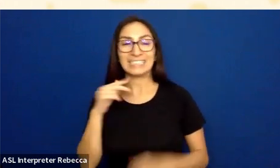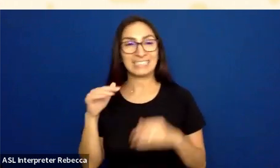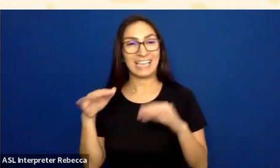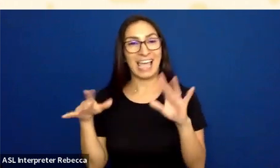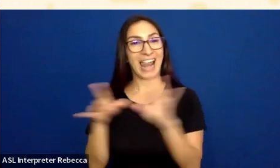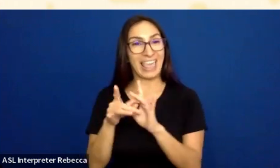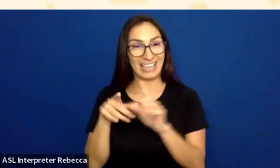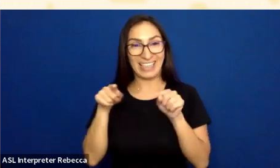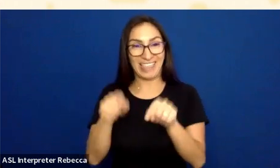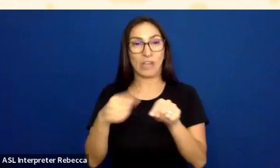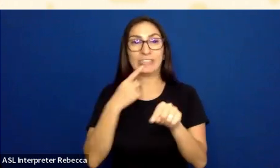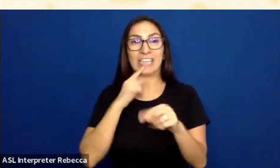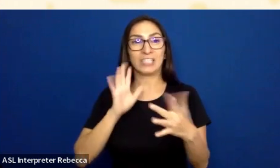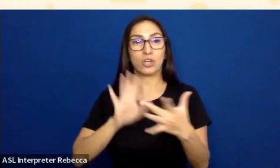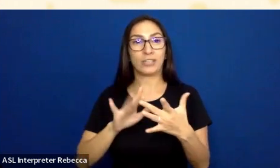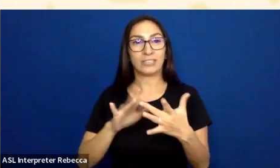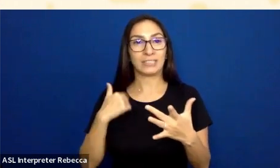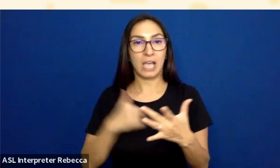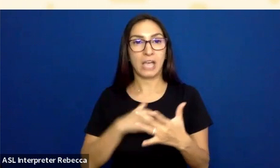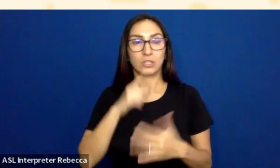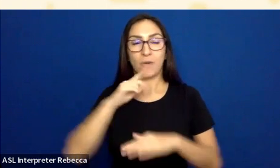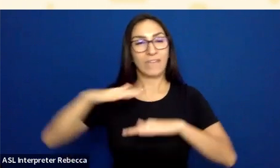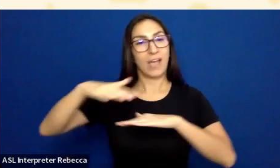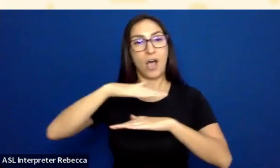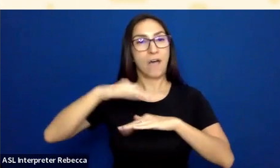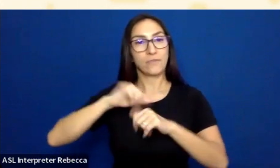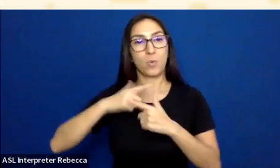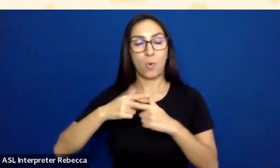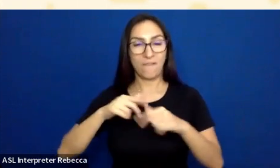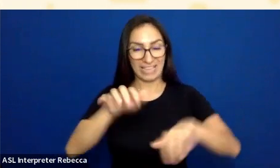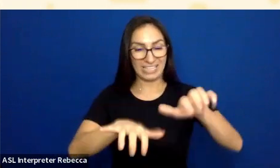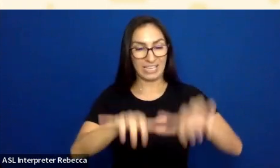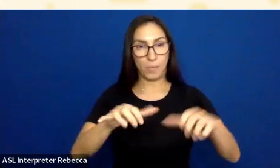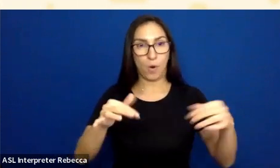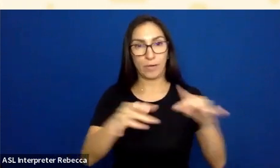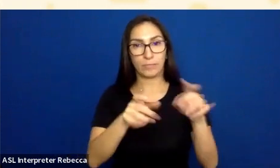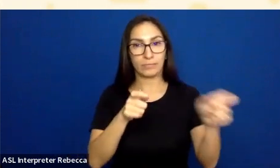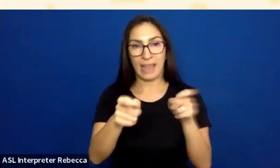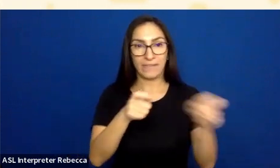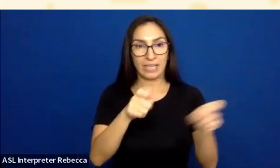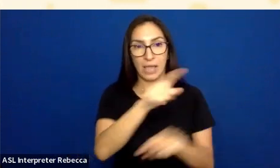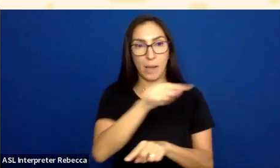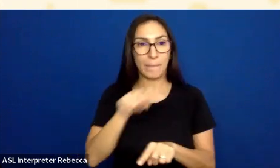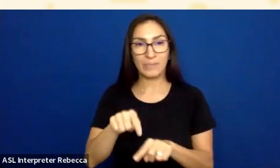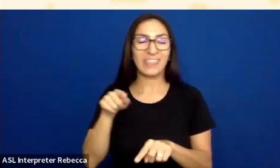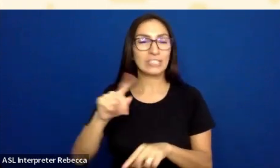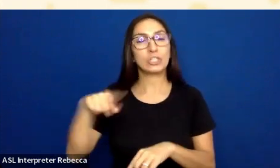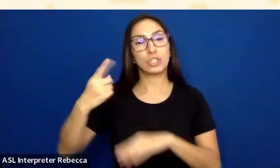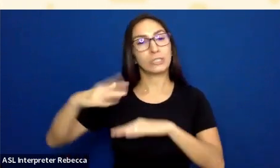with a mouse, or if I navigate to it with a keyboard... In this case, it's just the hover state. I misspoke.